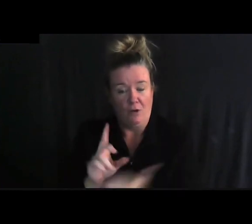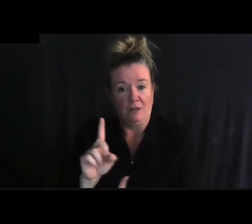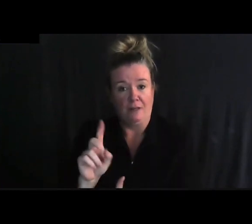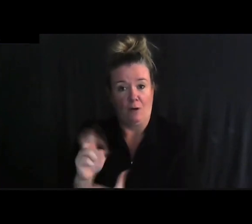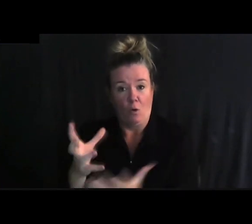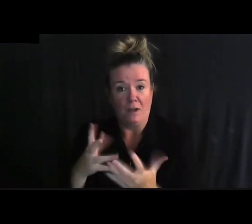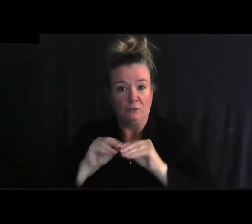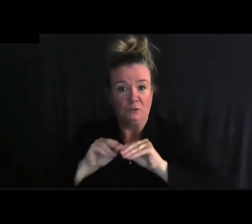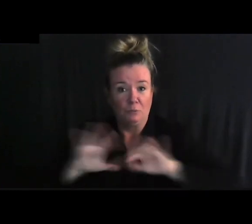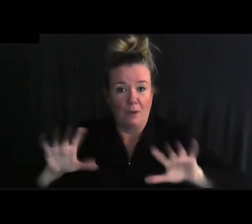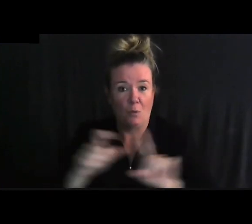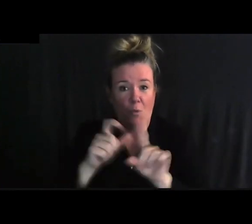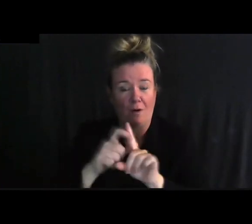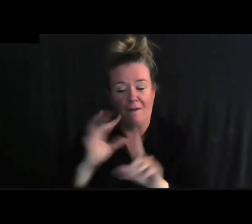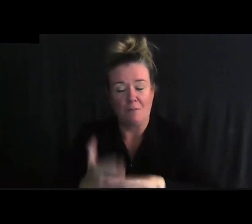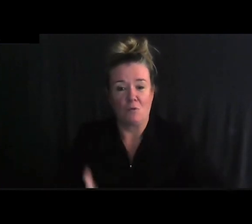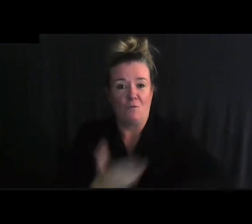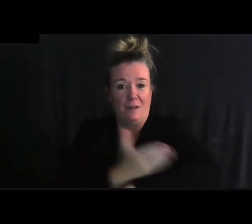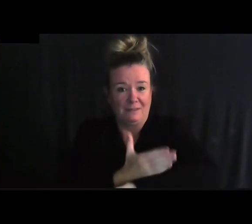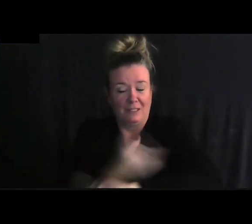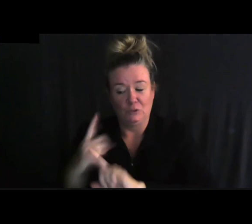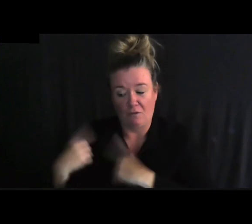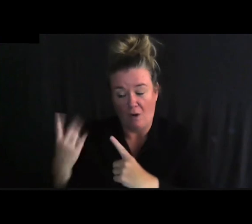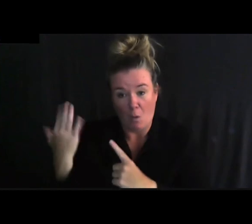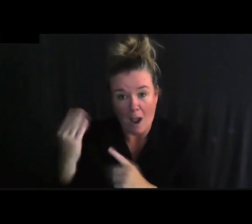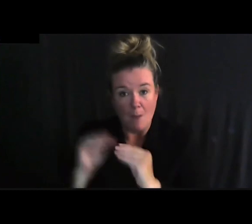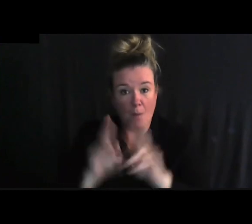We at the DNR want to spread the word about the improvements we have made so that more